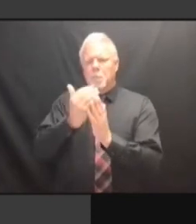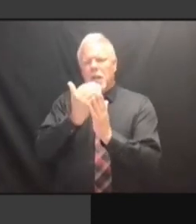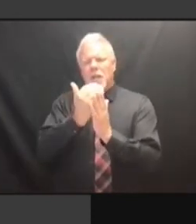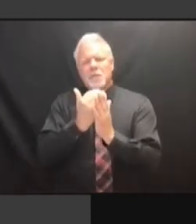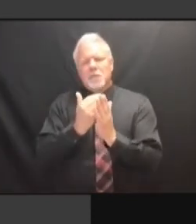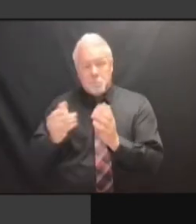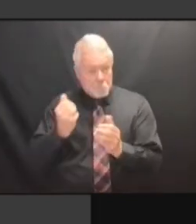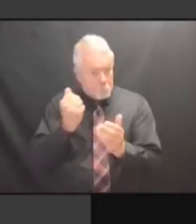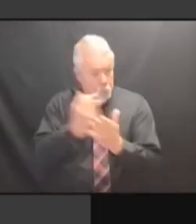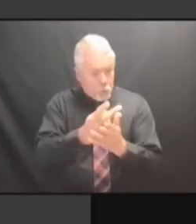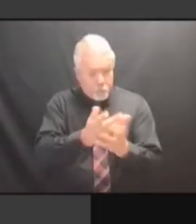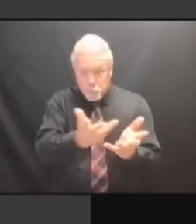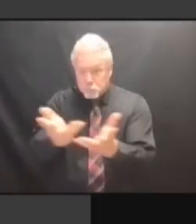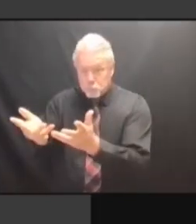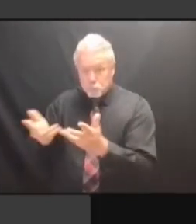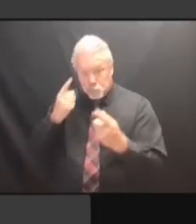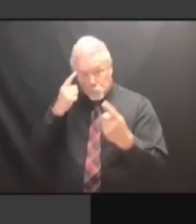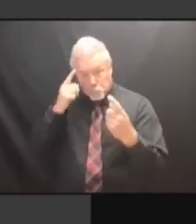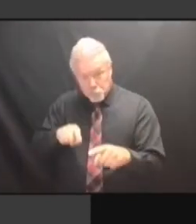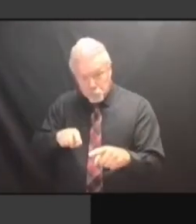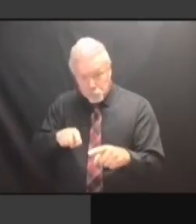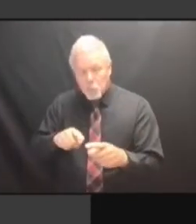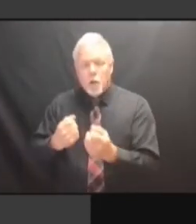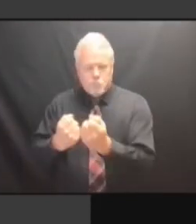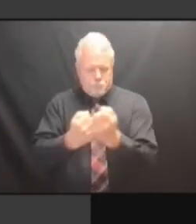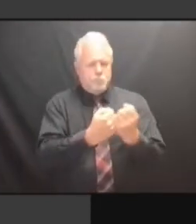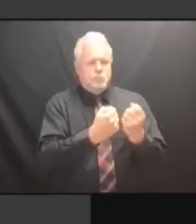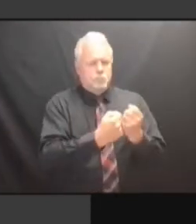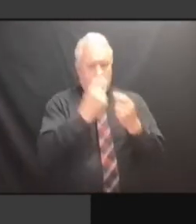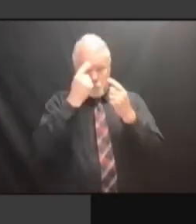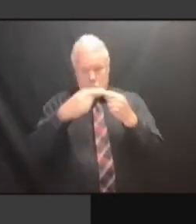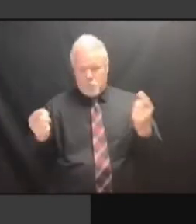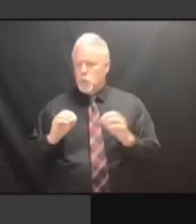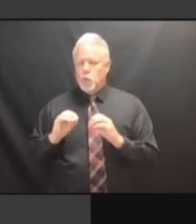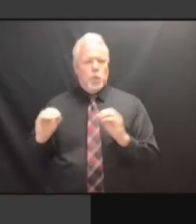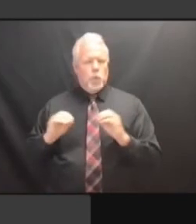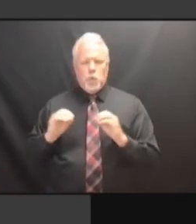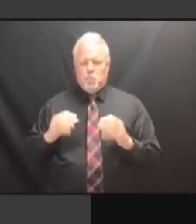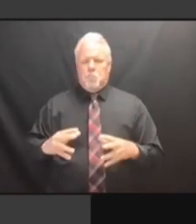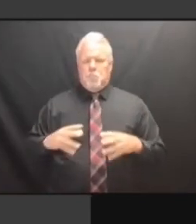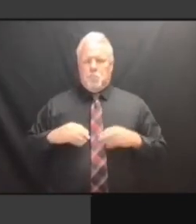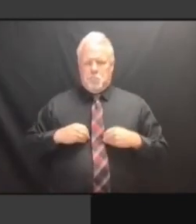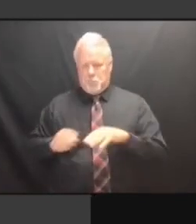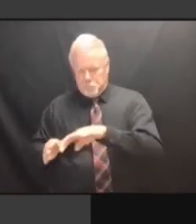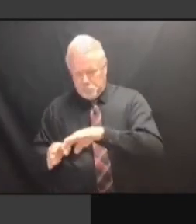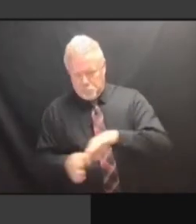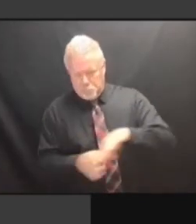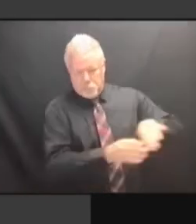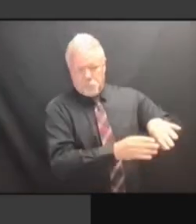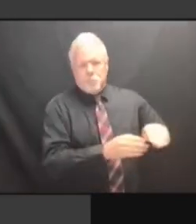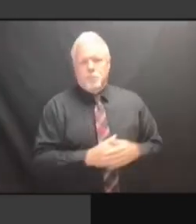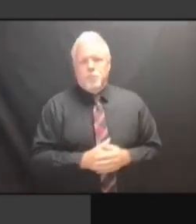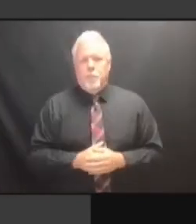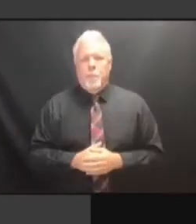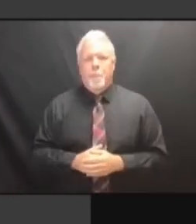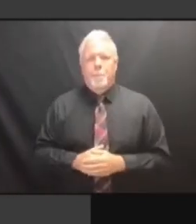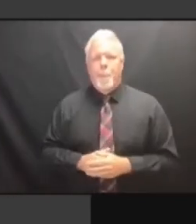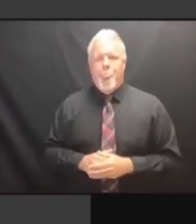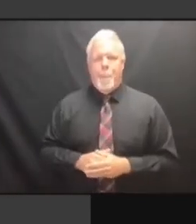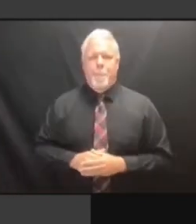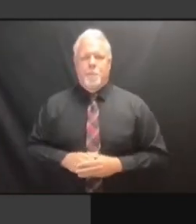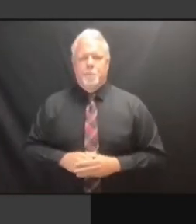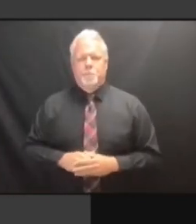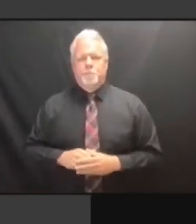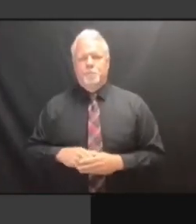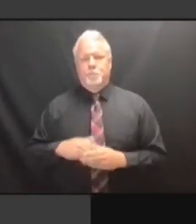WE WILL NOW GO ON TO UNIT UPDATES.